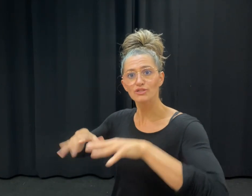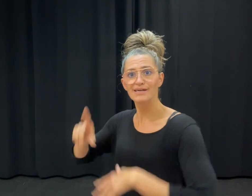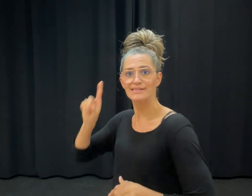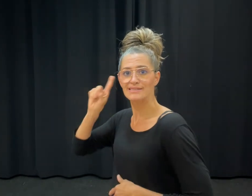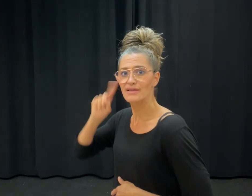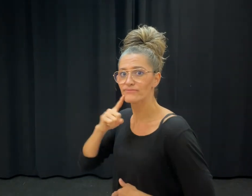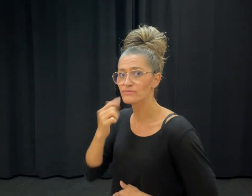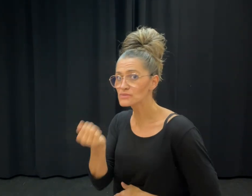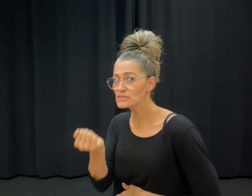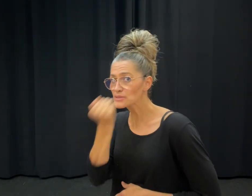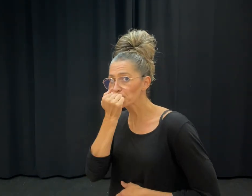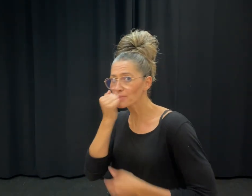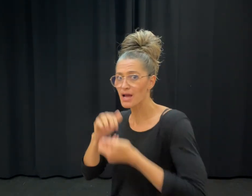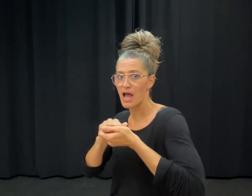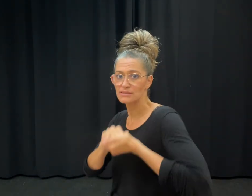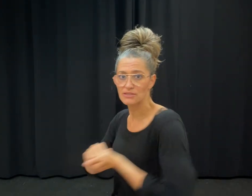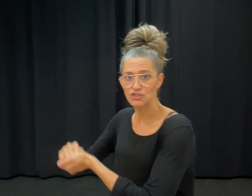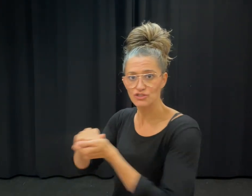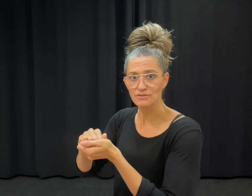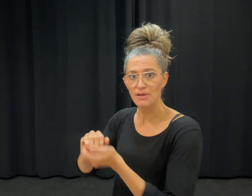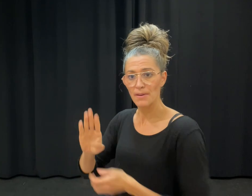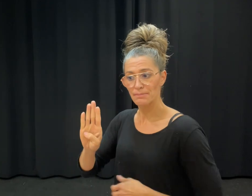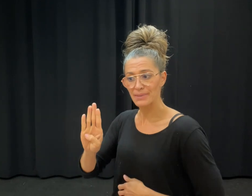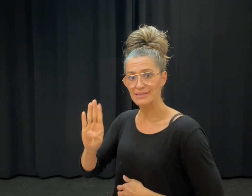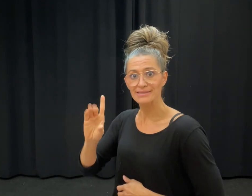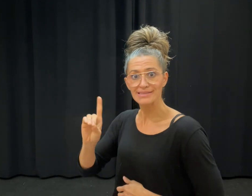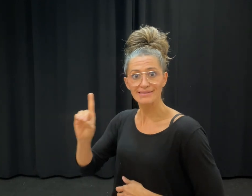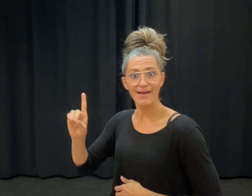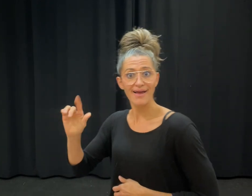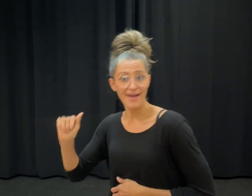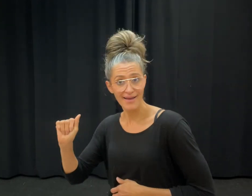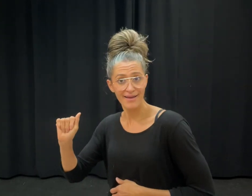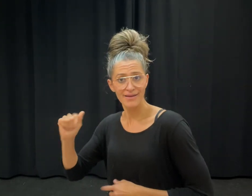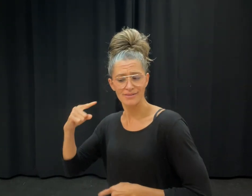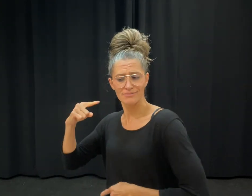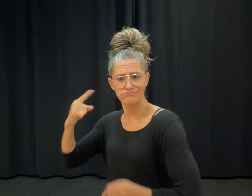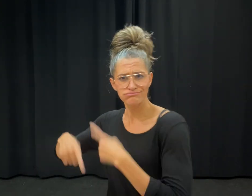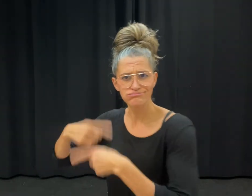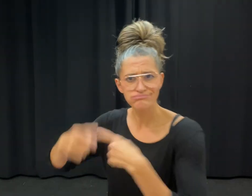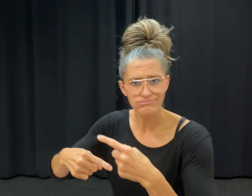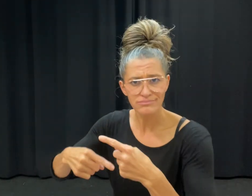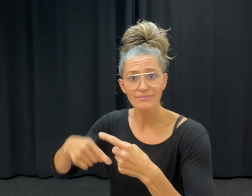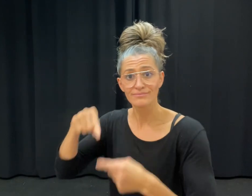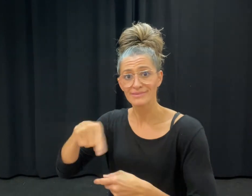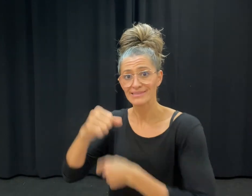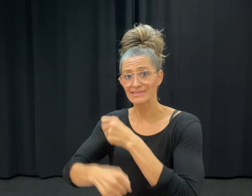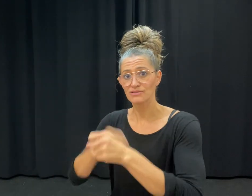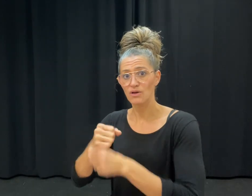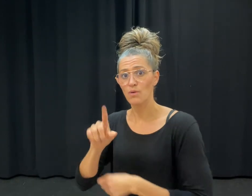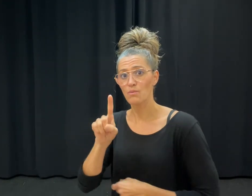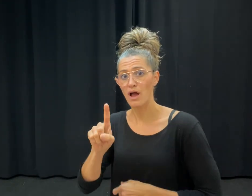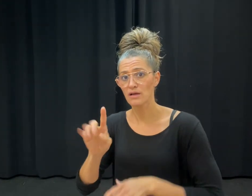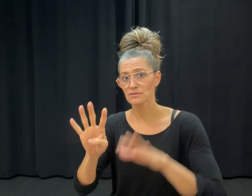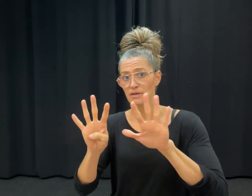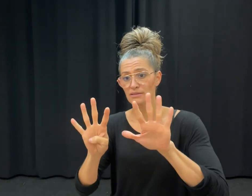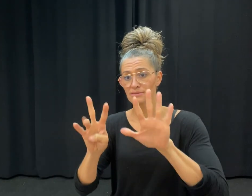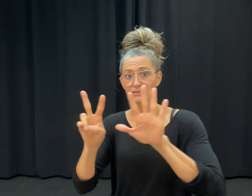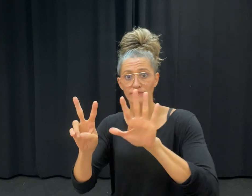In 1971, BDDA removed the word "Dumb" from its